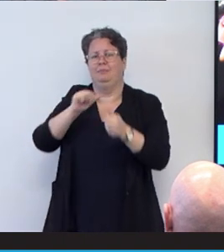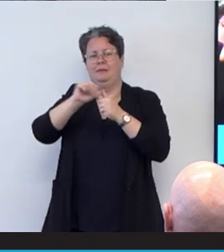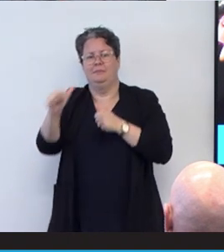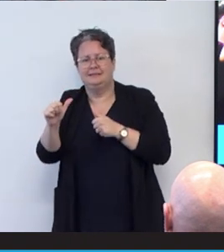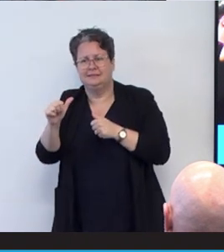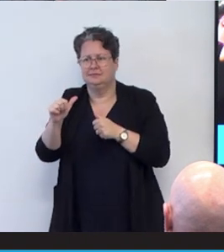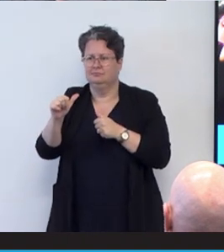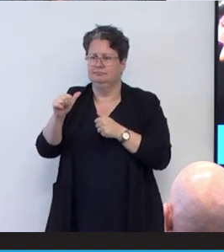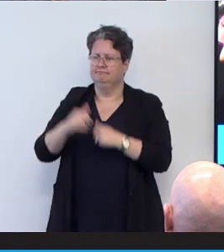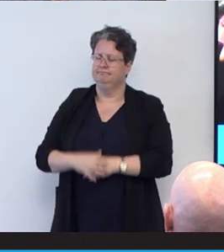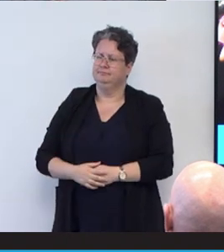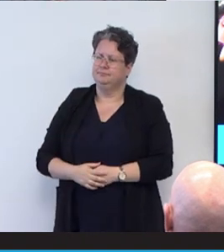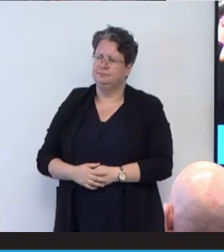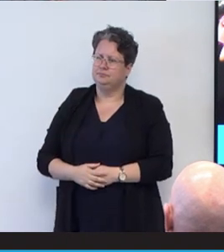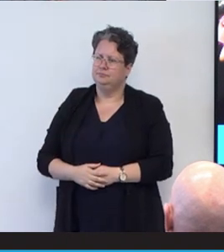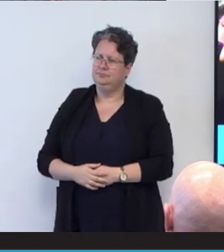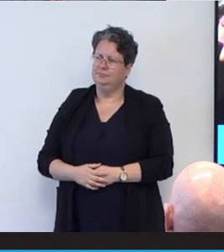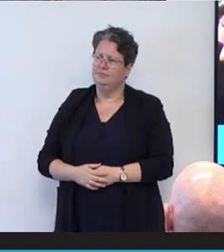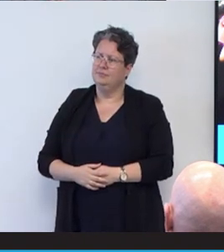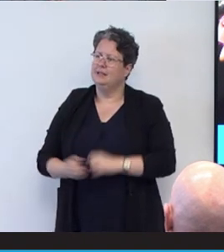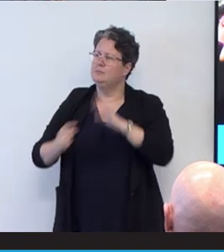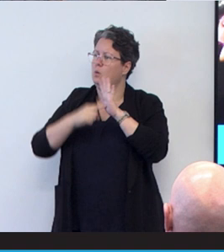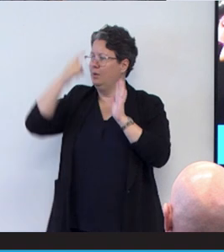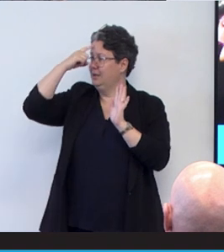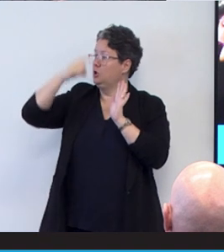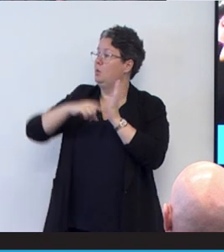It's acknowledged. It's important to acknowledge when we talk about disability and the journeys